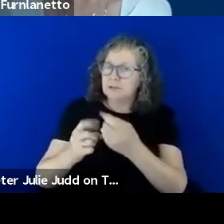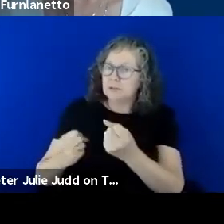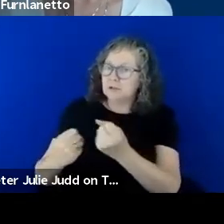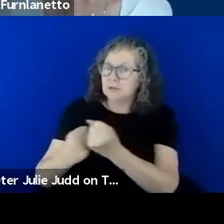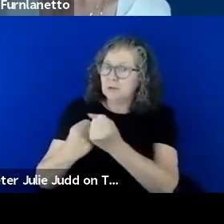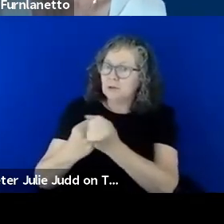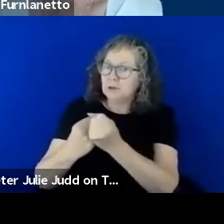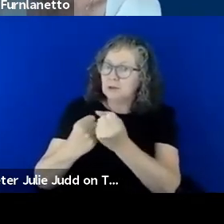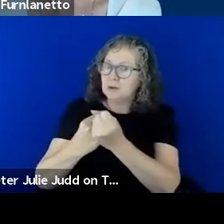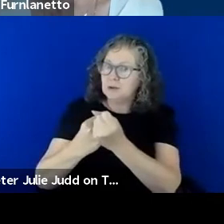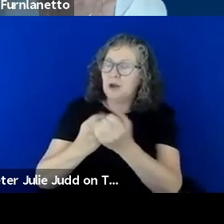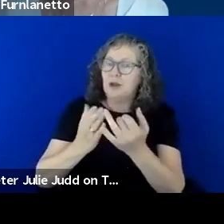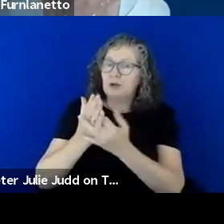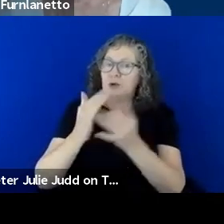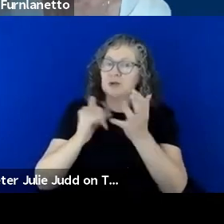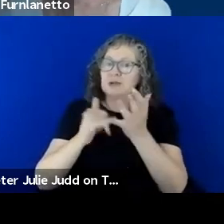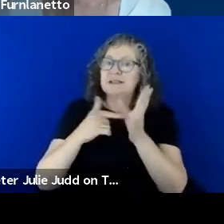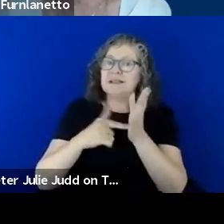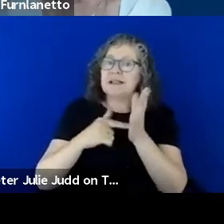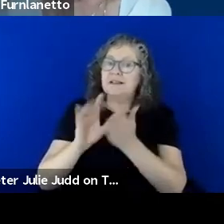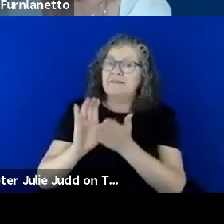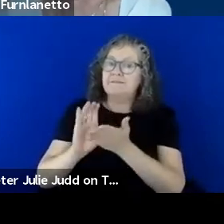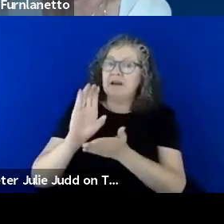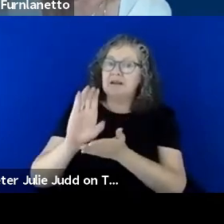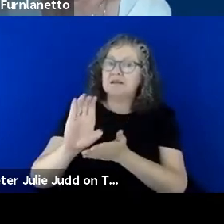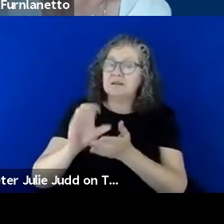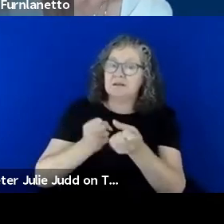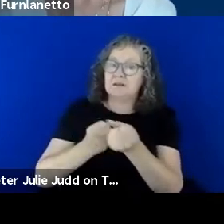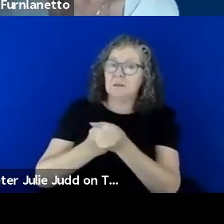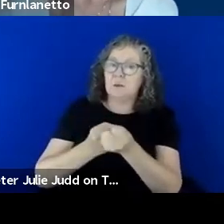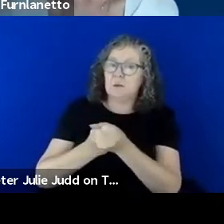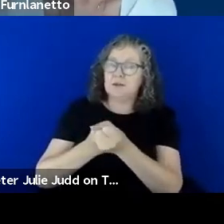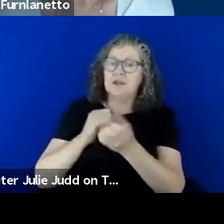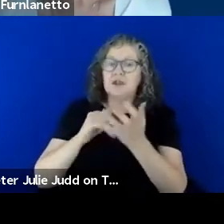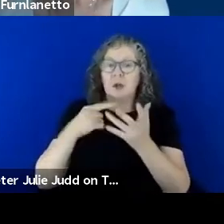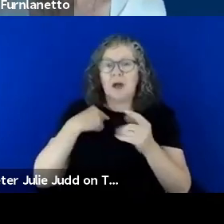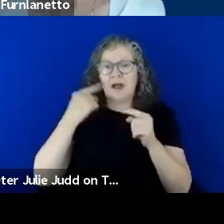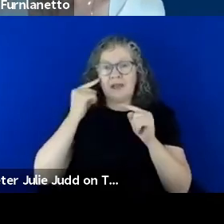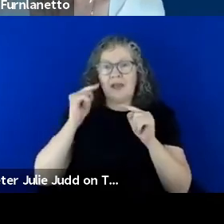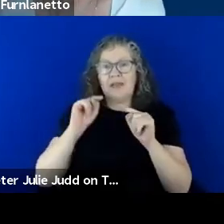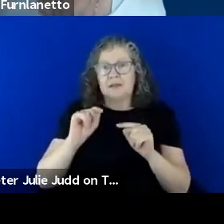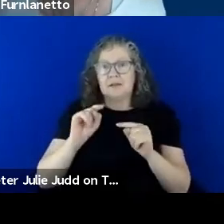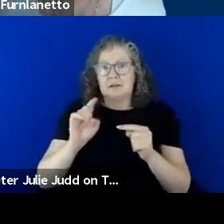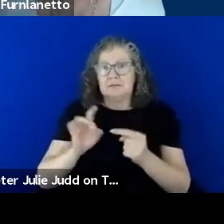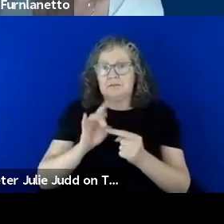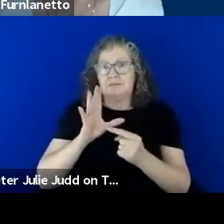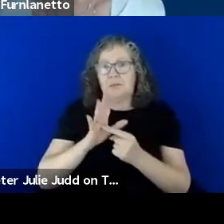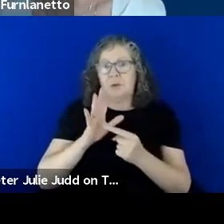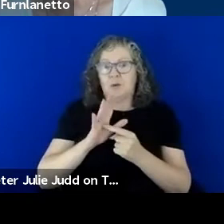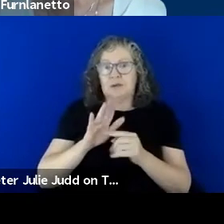state funded support, so I think this is a significant step forward for us in Victoria